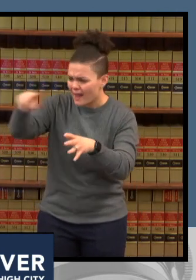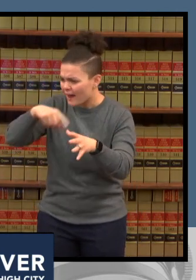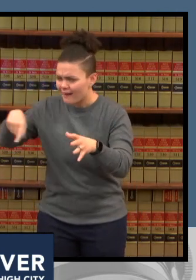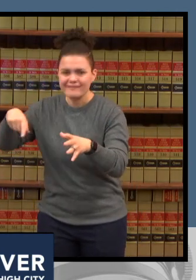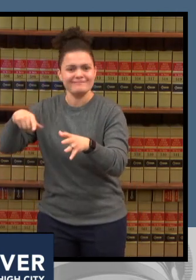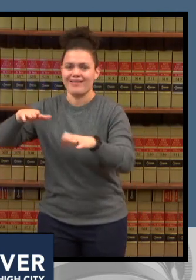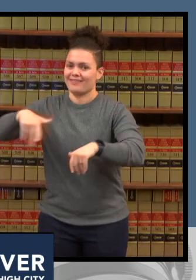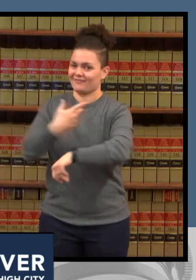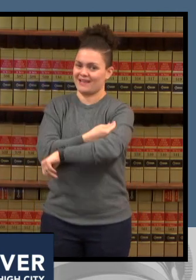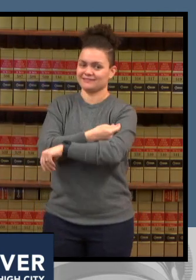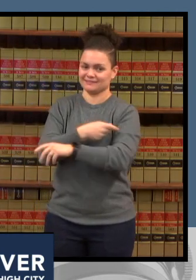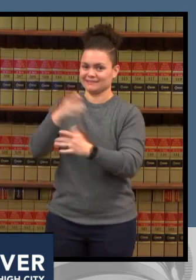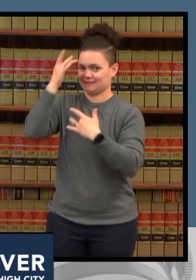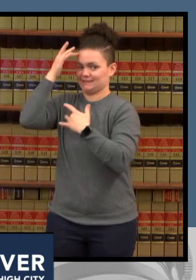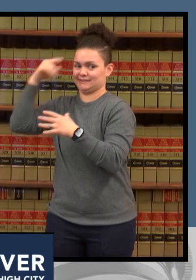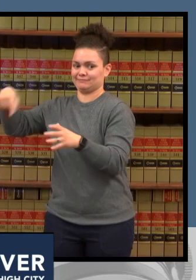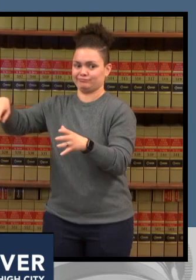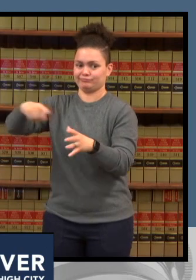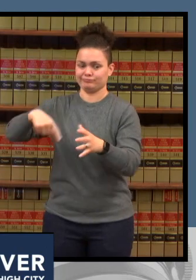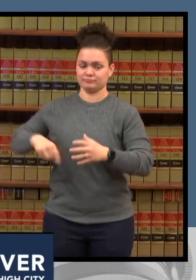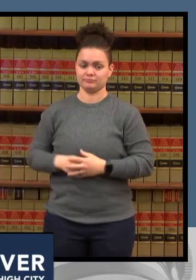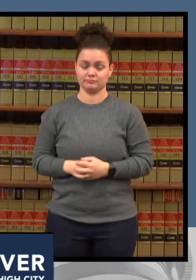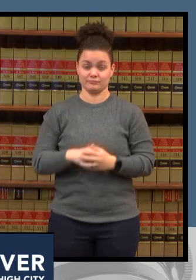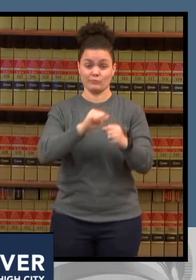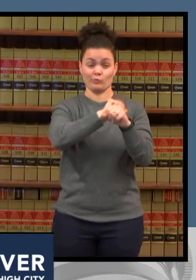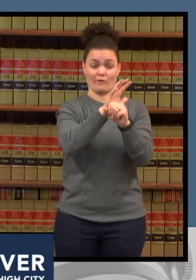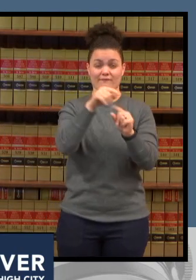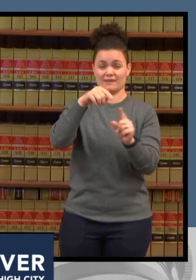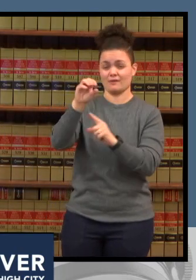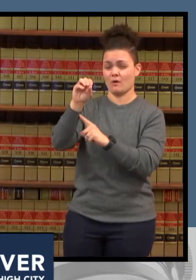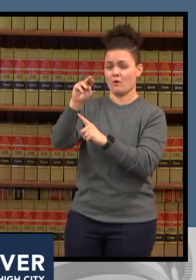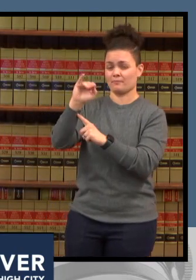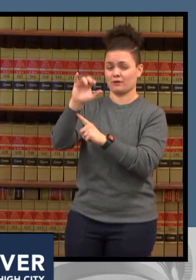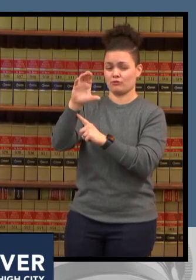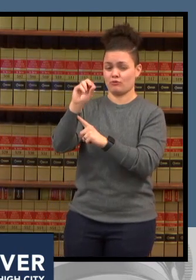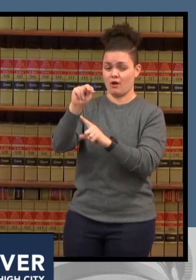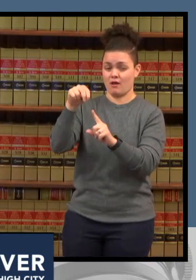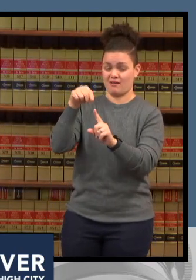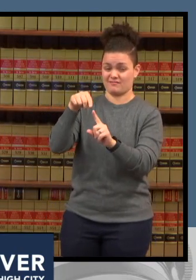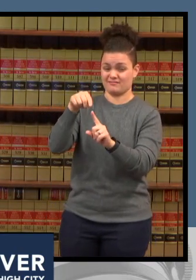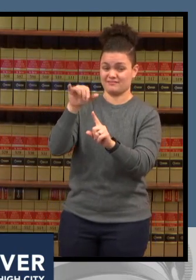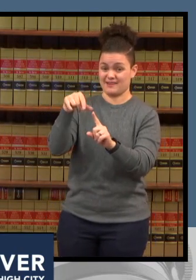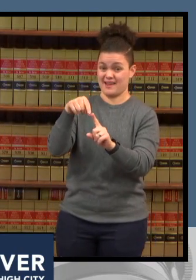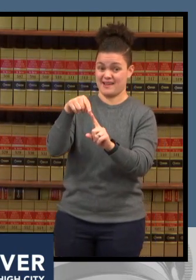is keeping people who do become infected out of the hospital that hospitalization rate is